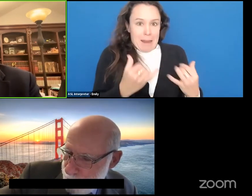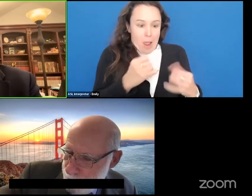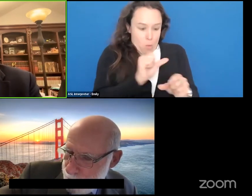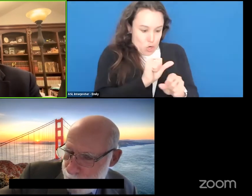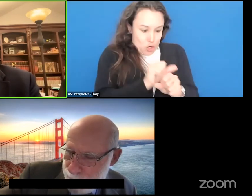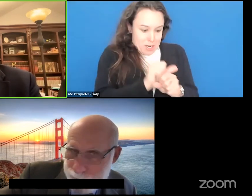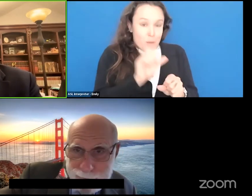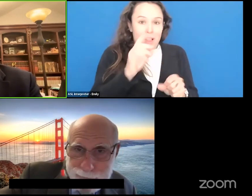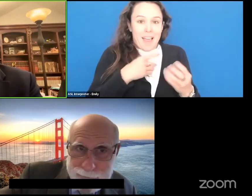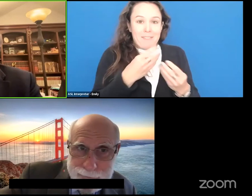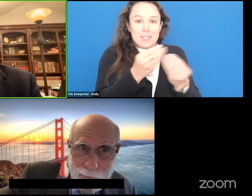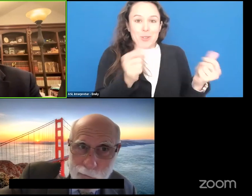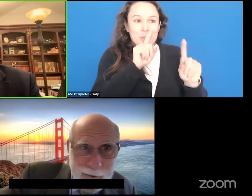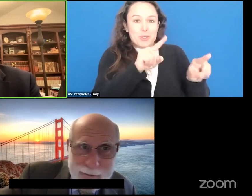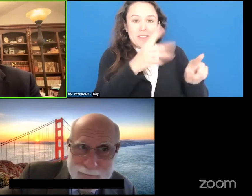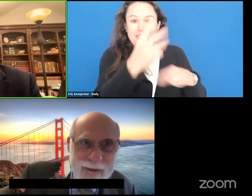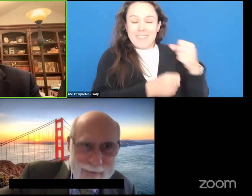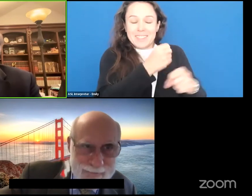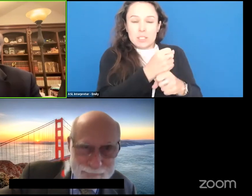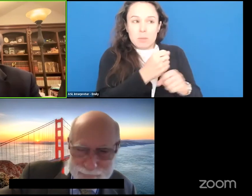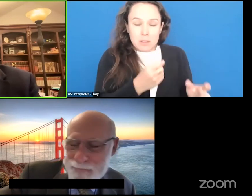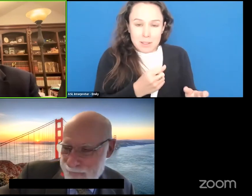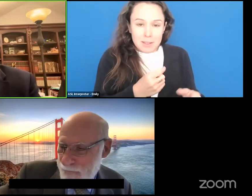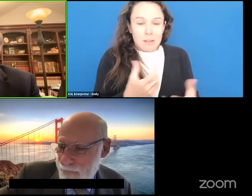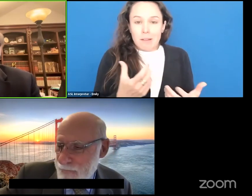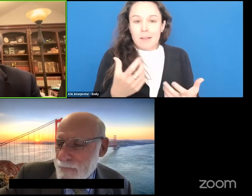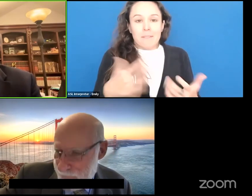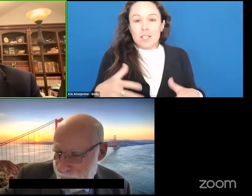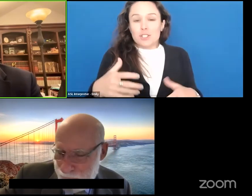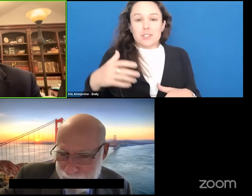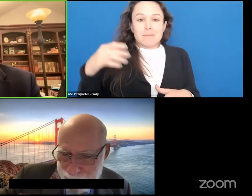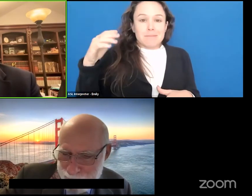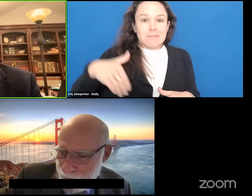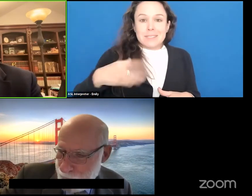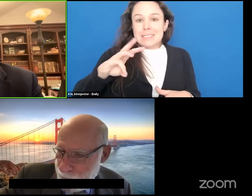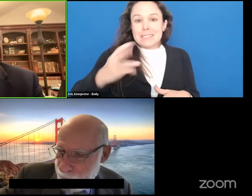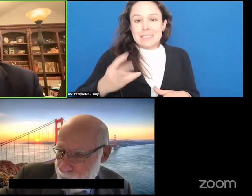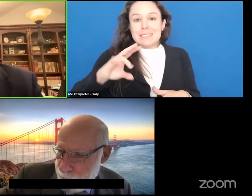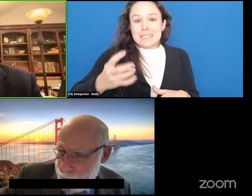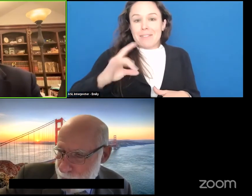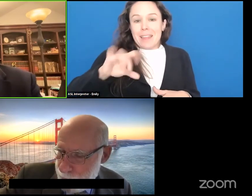but it'll already be the 6th or the 7th of the eighth year and we're always chasing it.